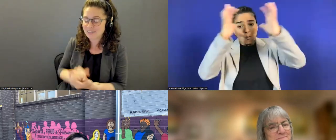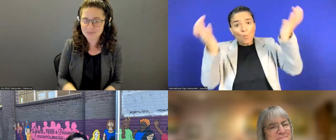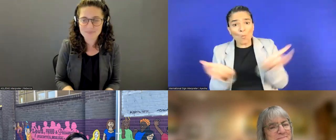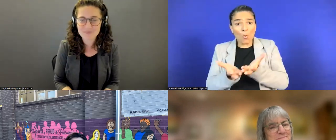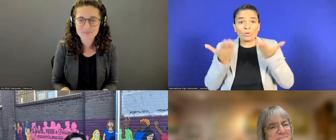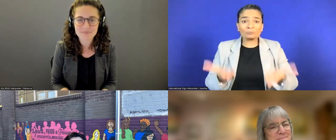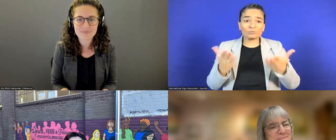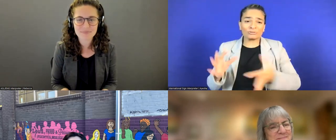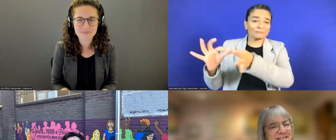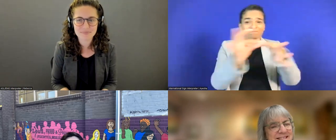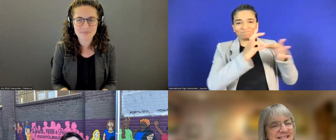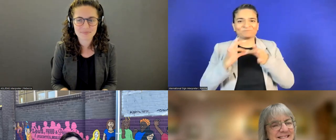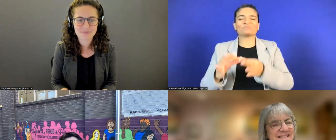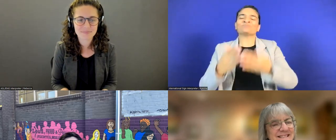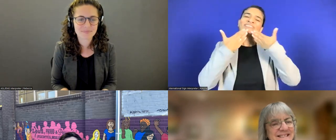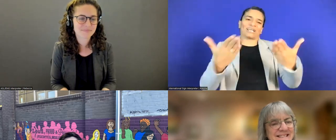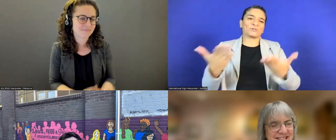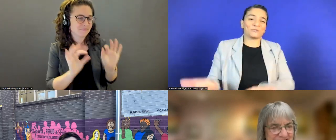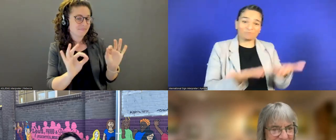Ashley Holben: That's what we have for you today.